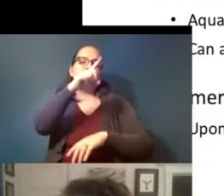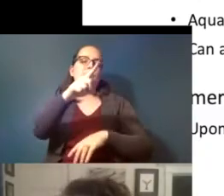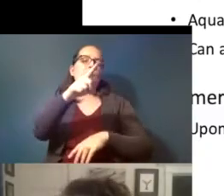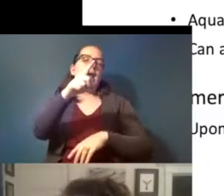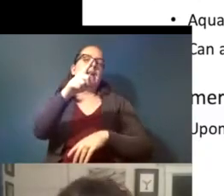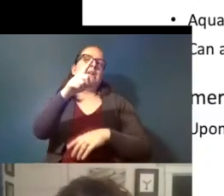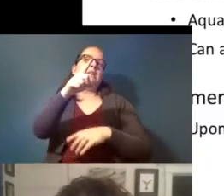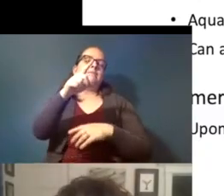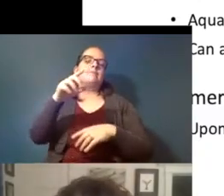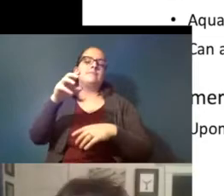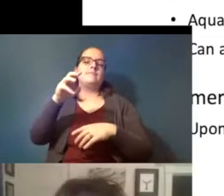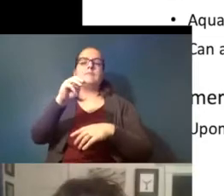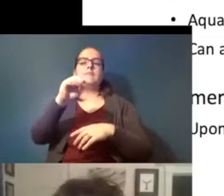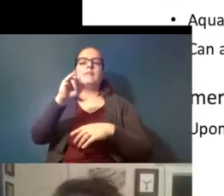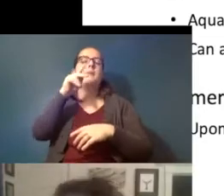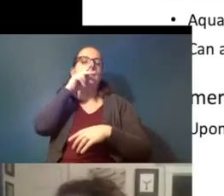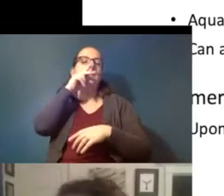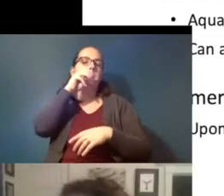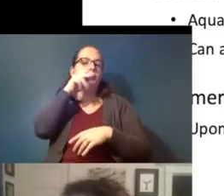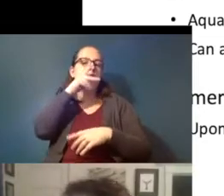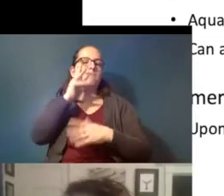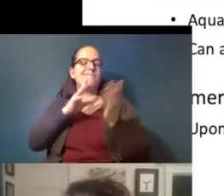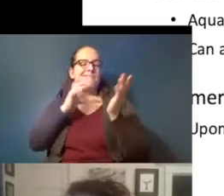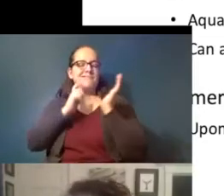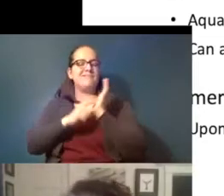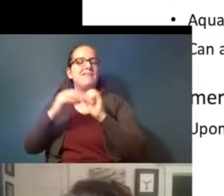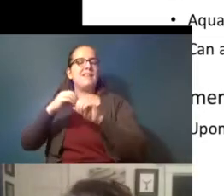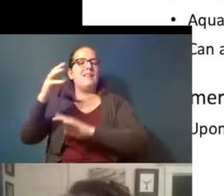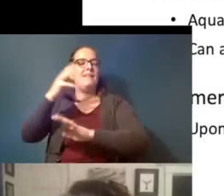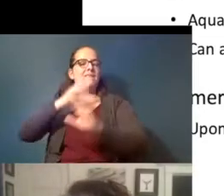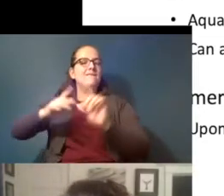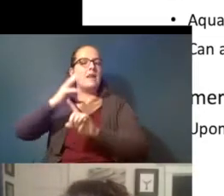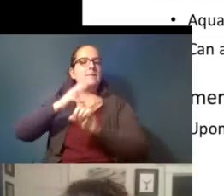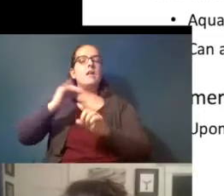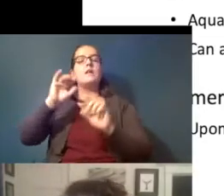microplastics that you'd find in the environment and they can cause oxidative stress